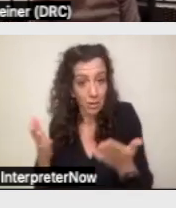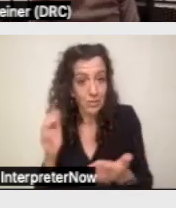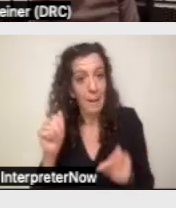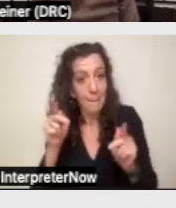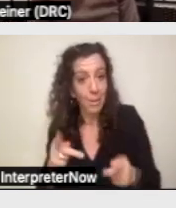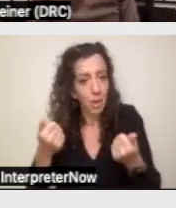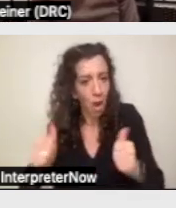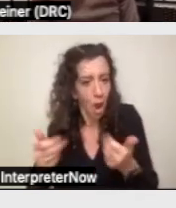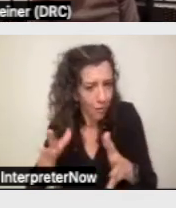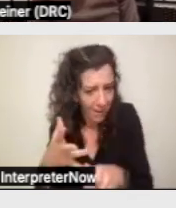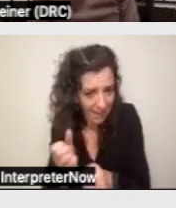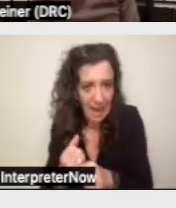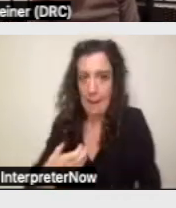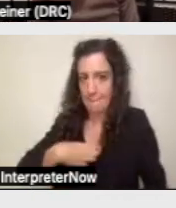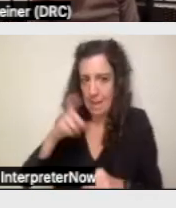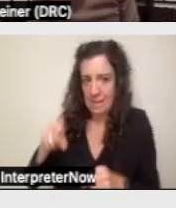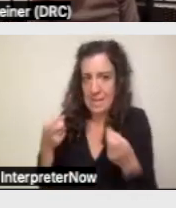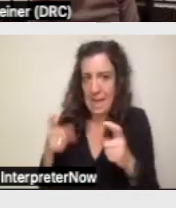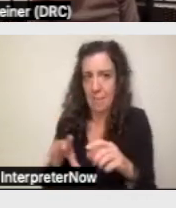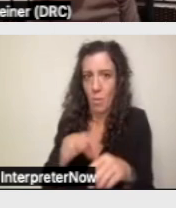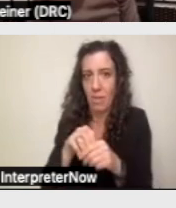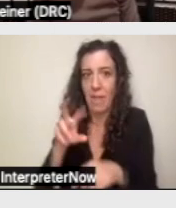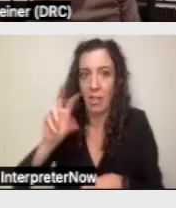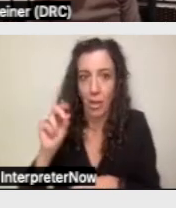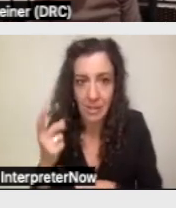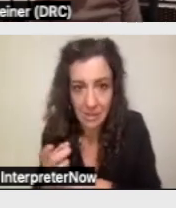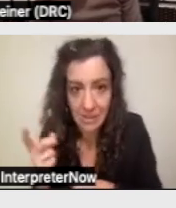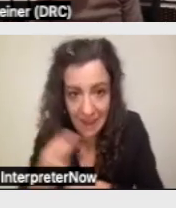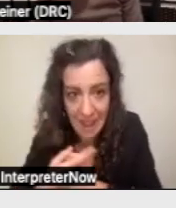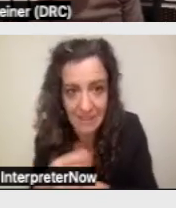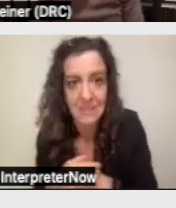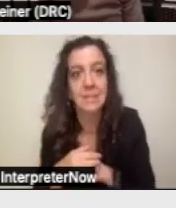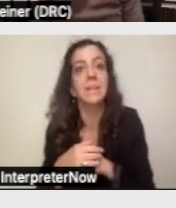And doing it within 30 days gets people what we call Aid Paid Pending.